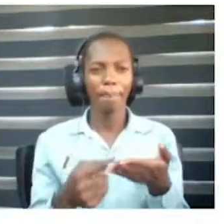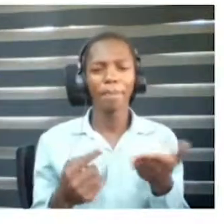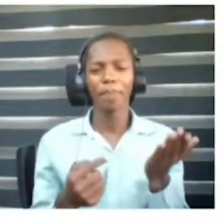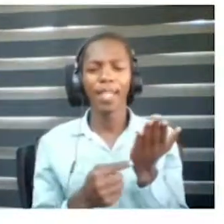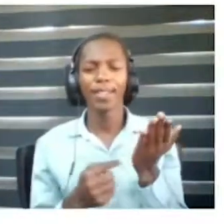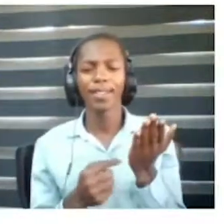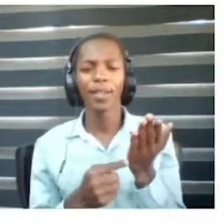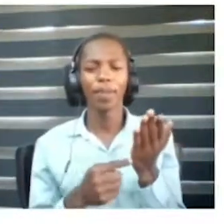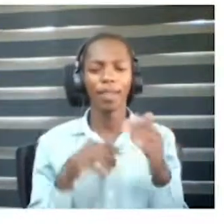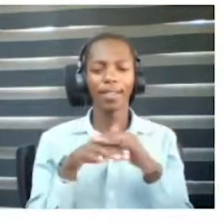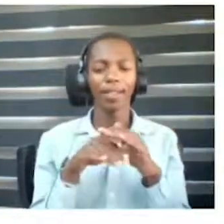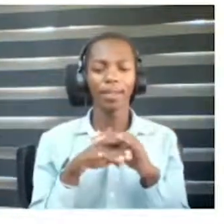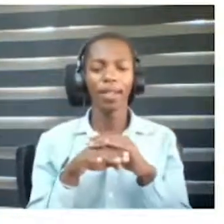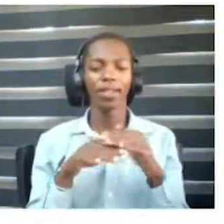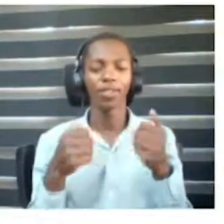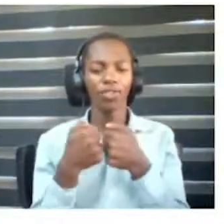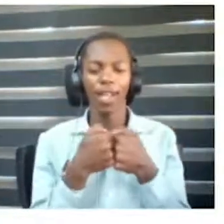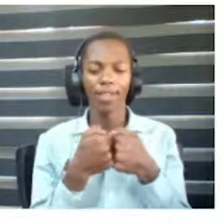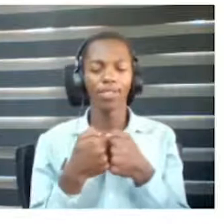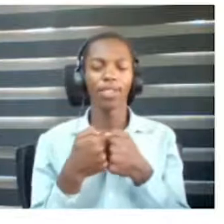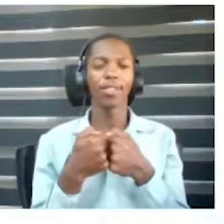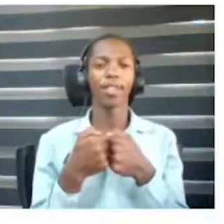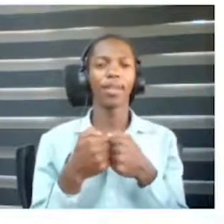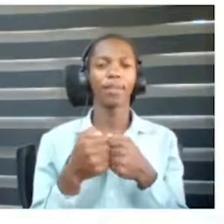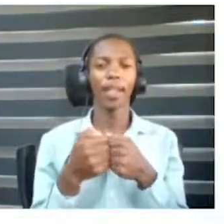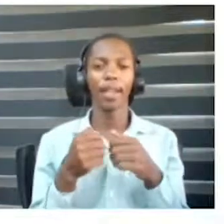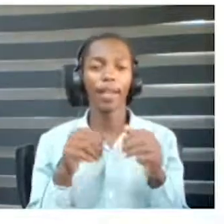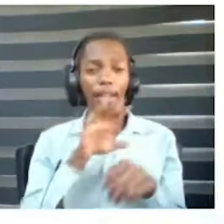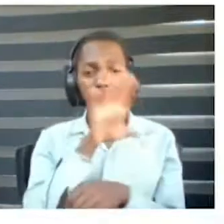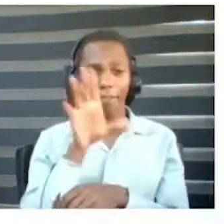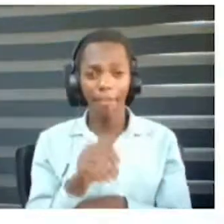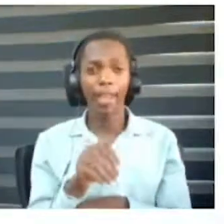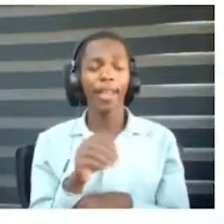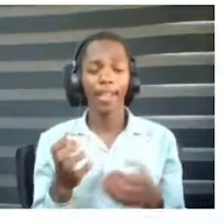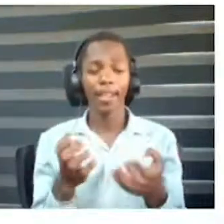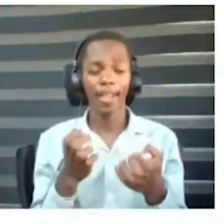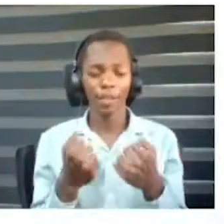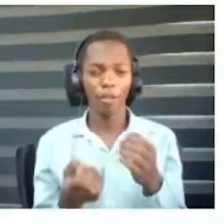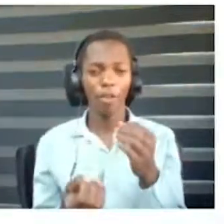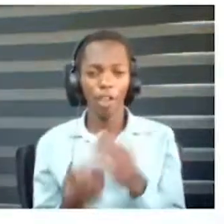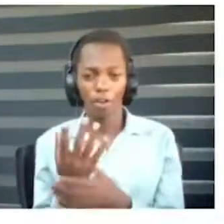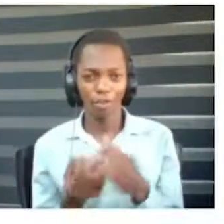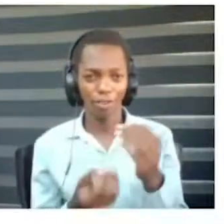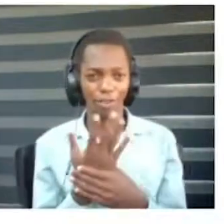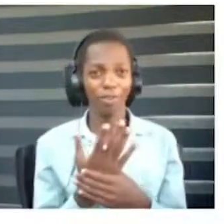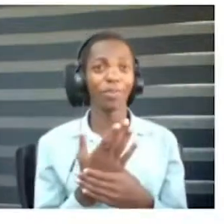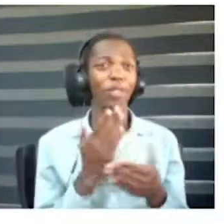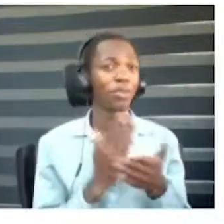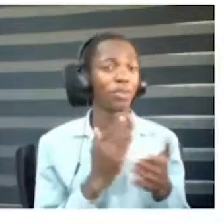innovate accessibility challenges and opportunities across Africa and their need for innovation which is a